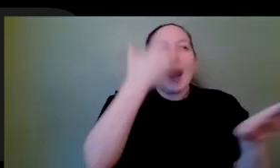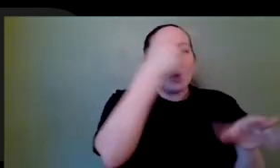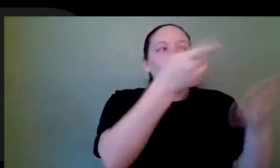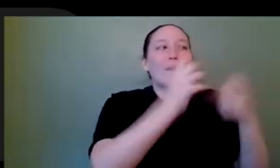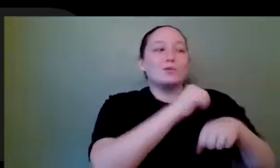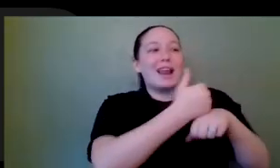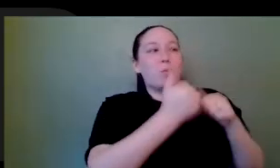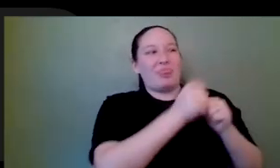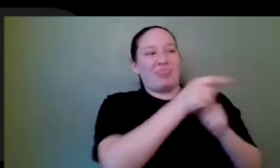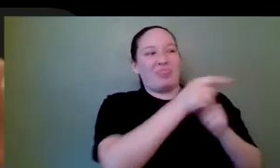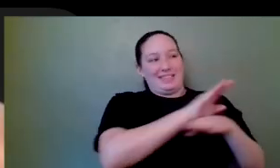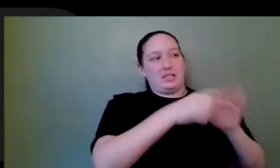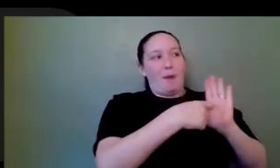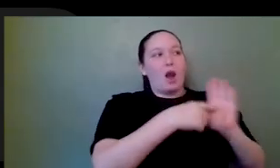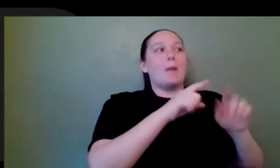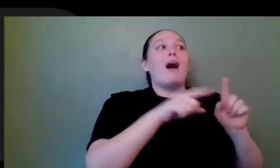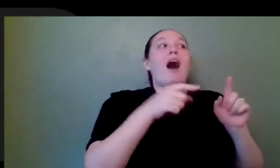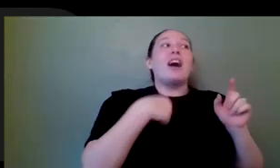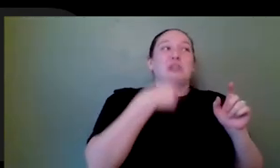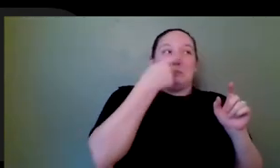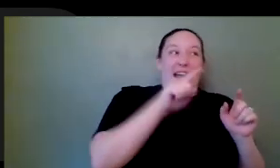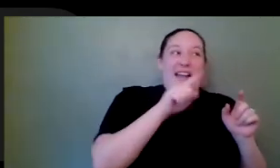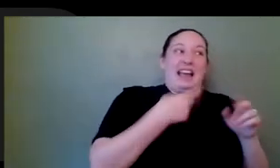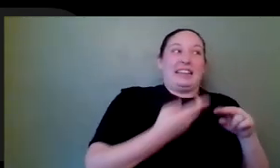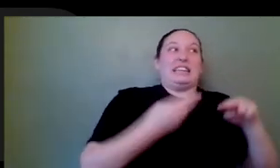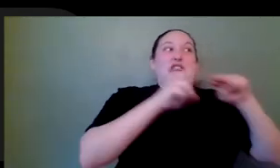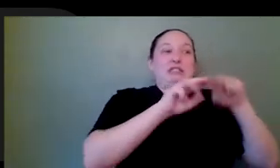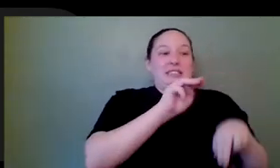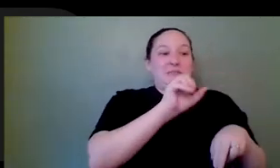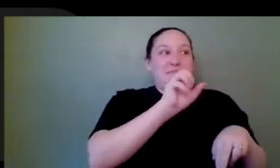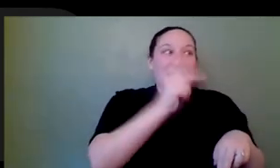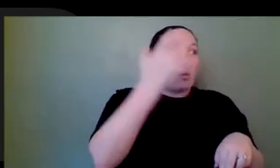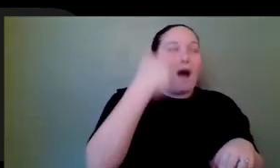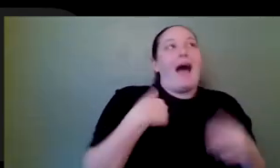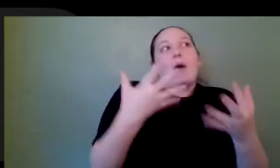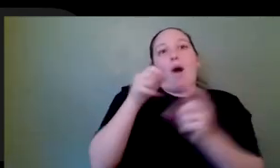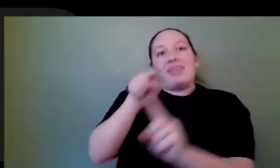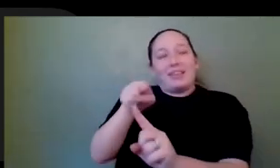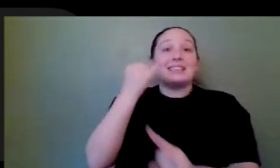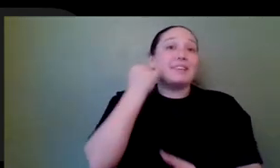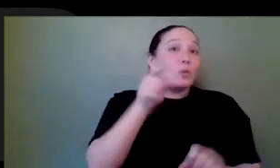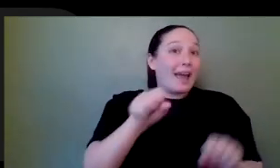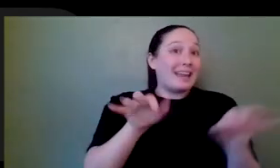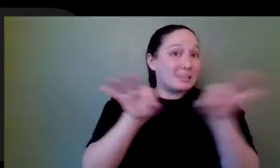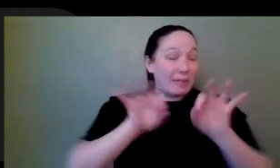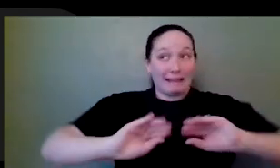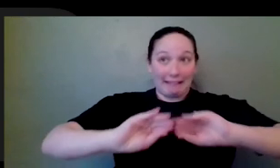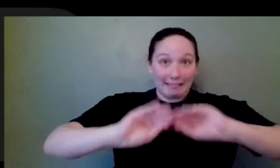increase the mass? Because I need to fake it in such a way, like knowing what you want to do and why you want it. When you go to somebody, they'll